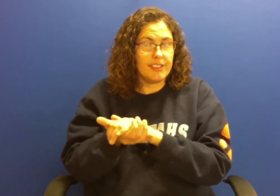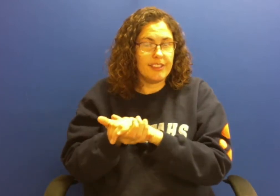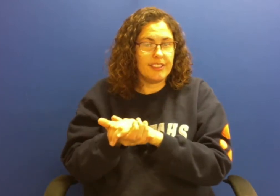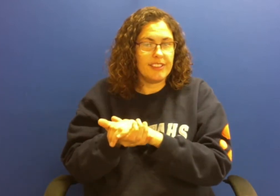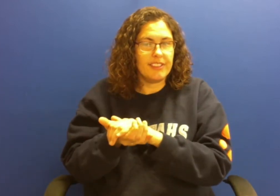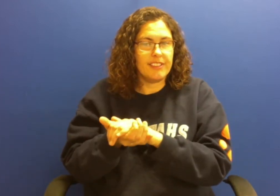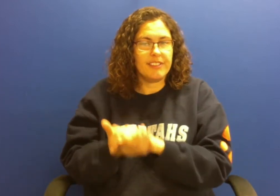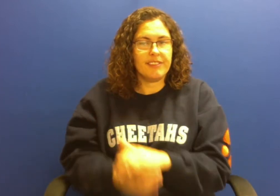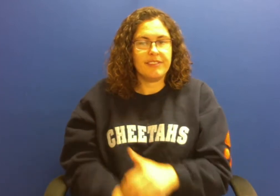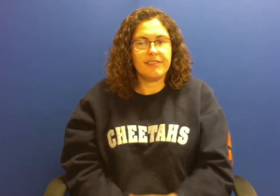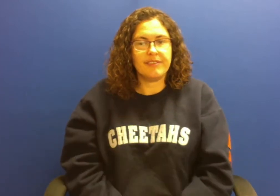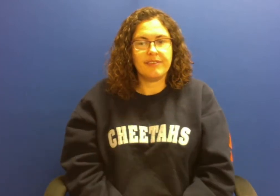hamburger